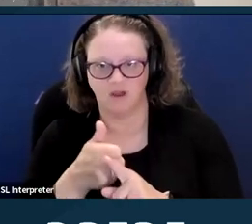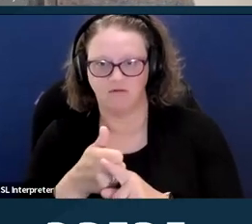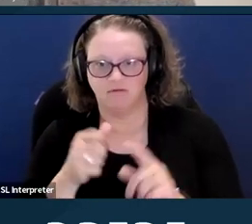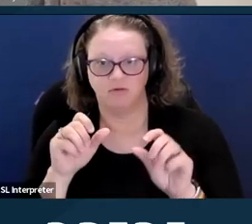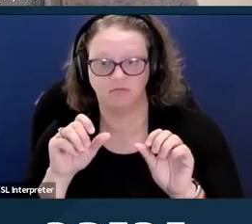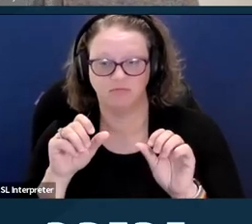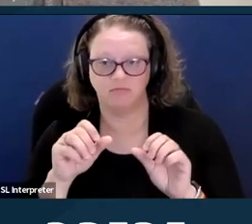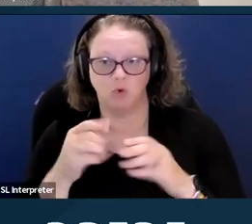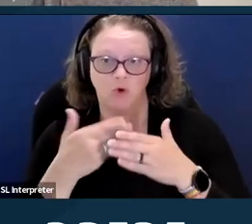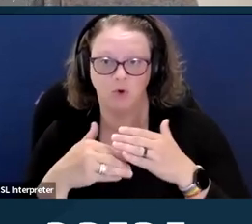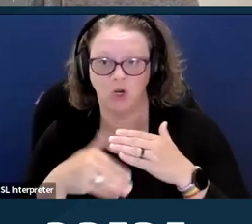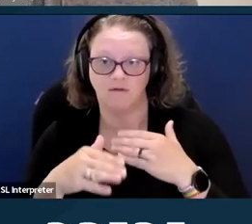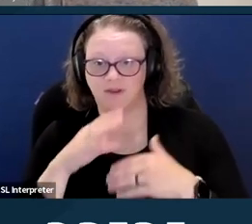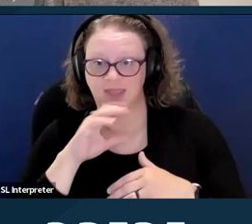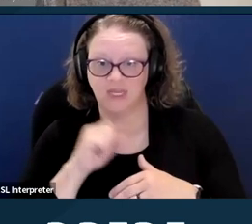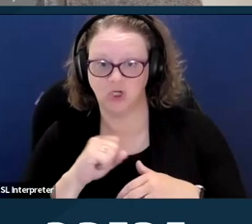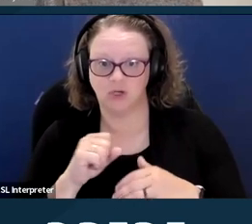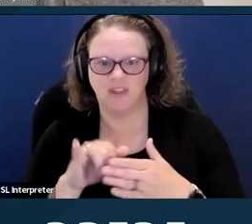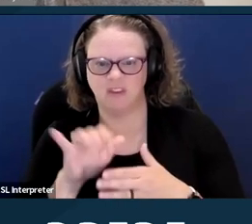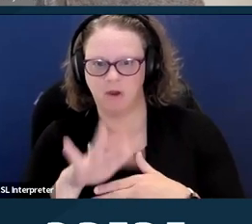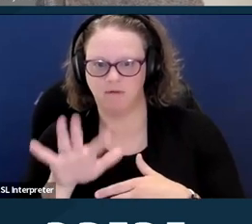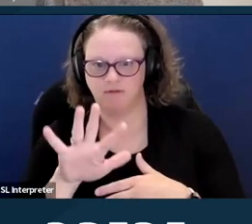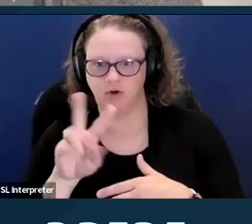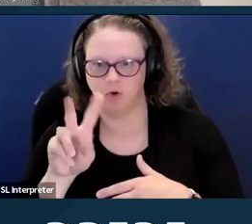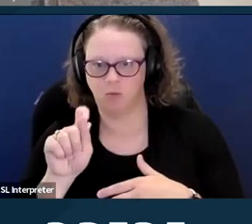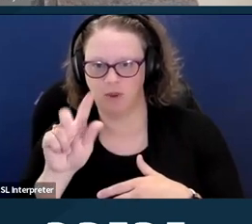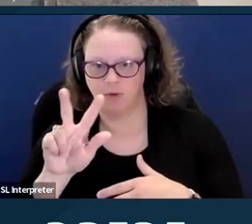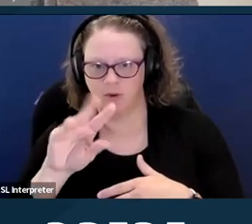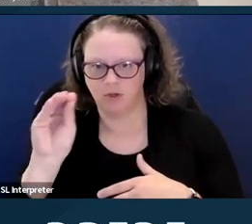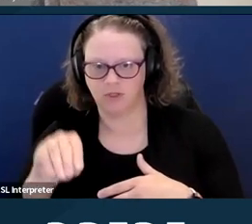which is about 52.3% of all disabled women in the U.S.,